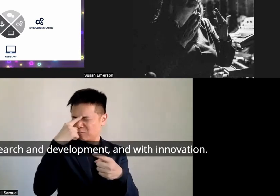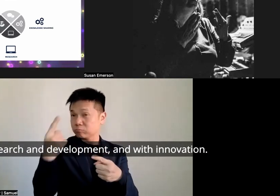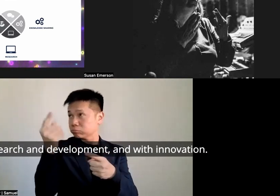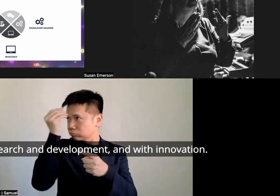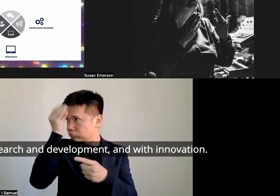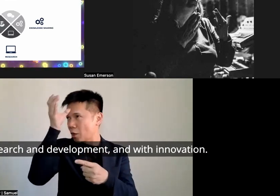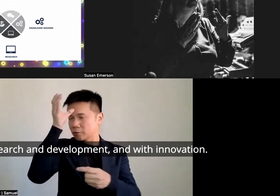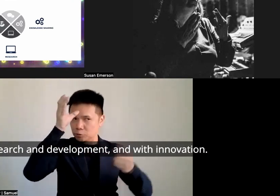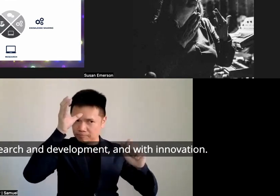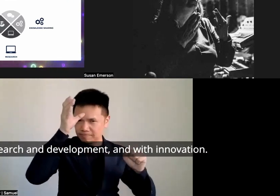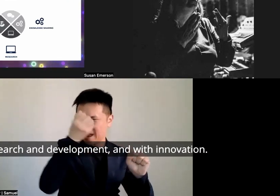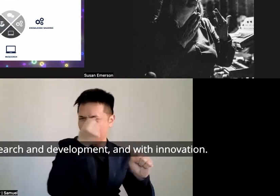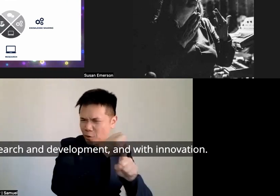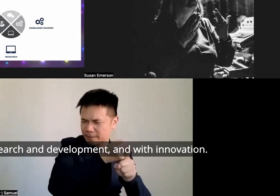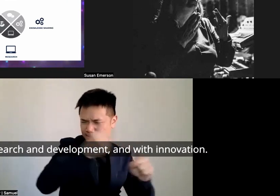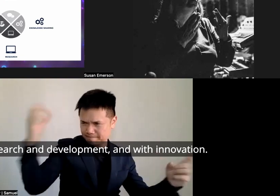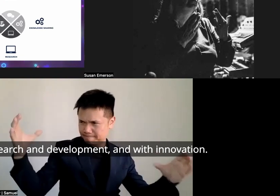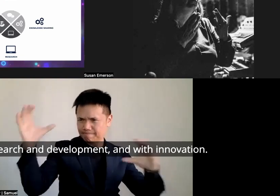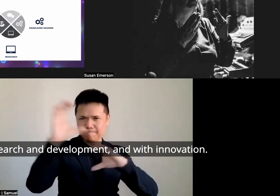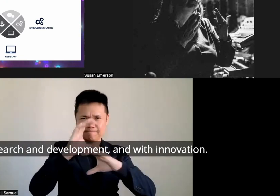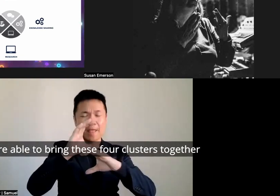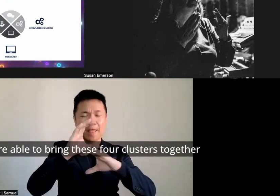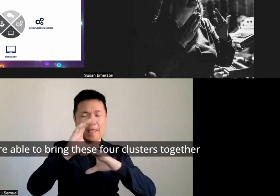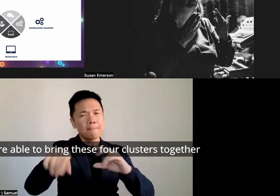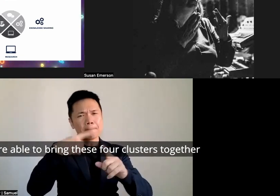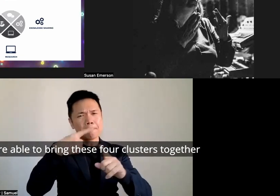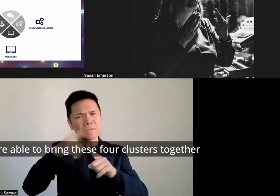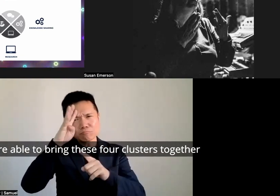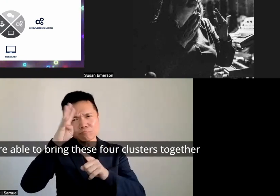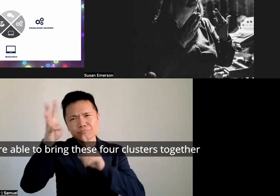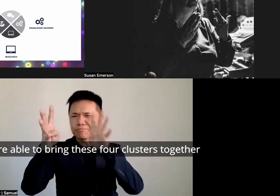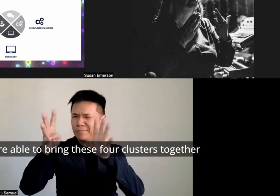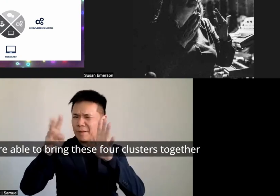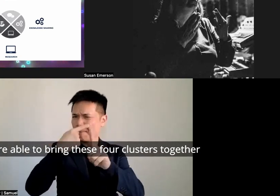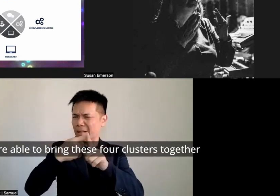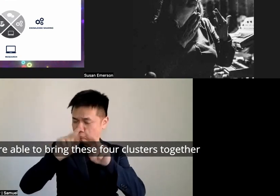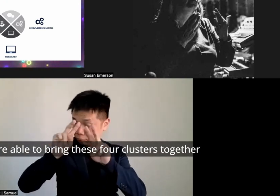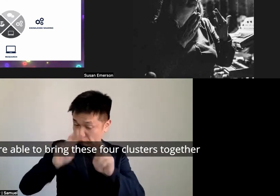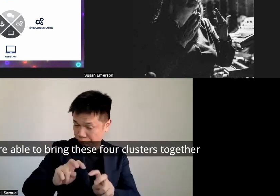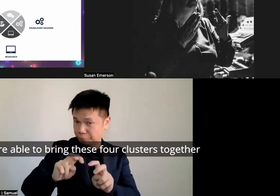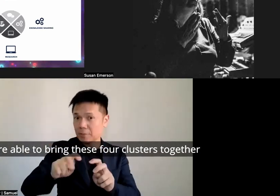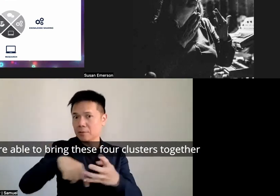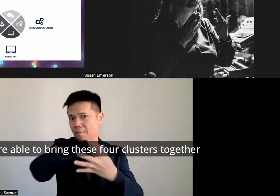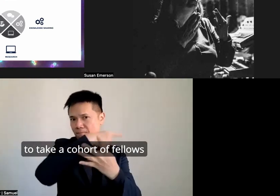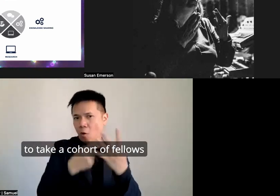research and development and with Innovation so able to bring these four clusters together to take